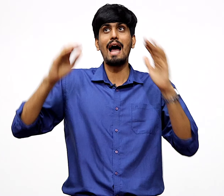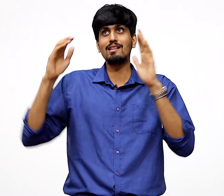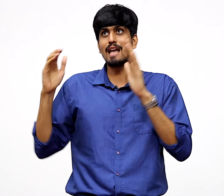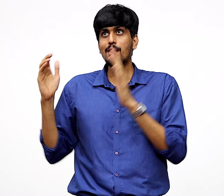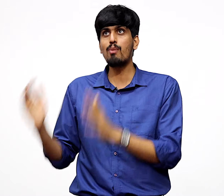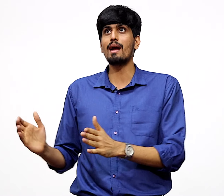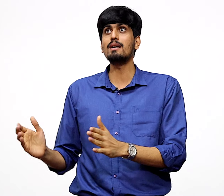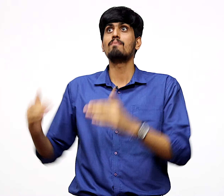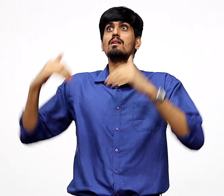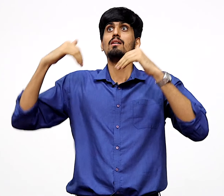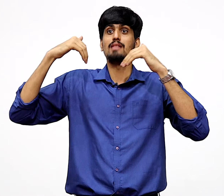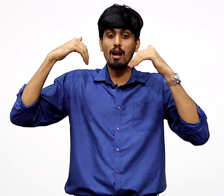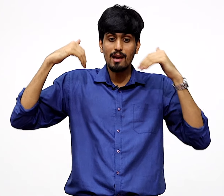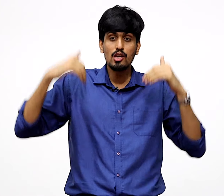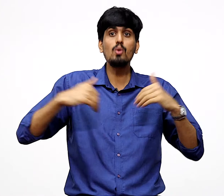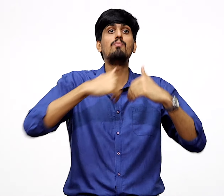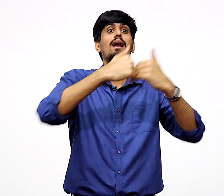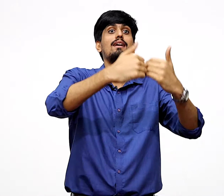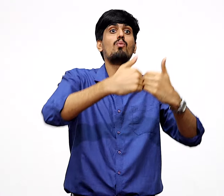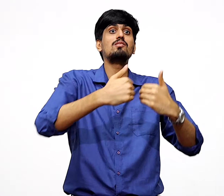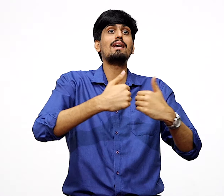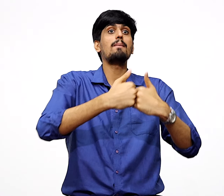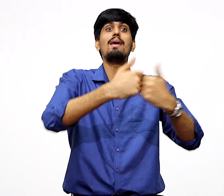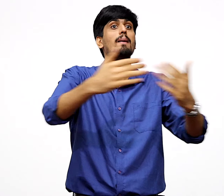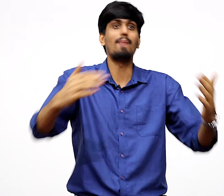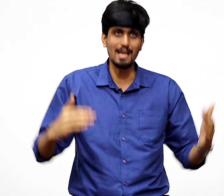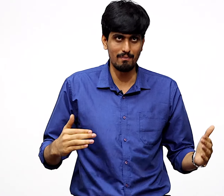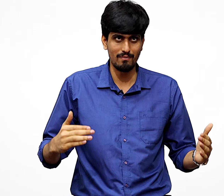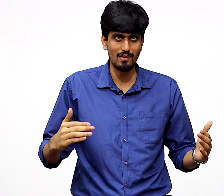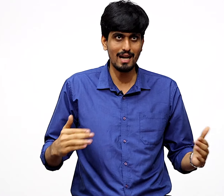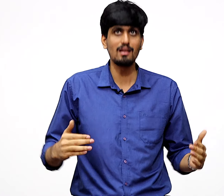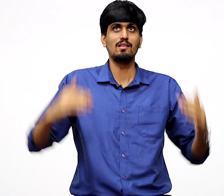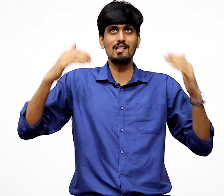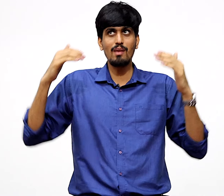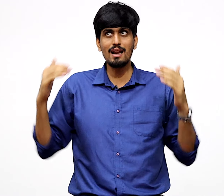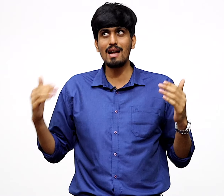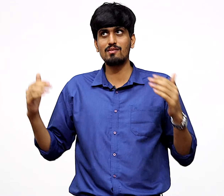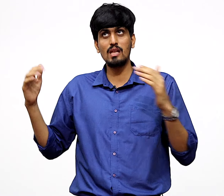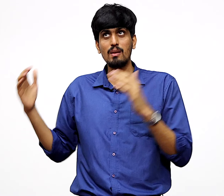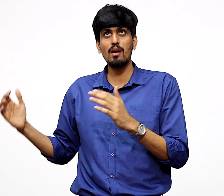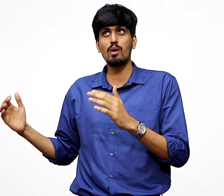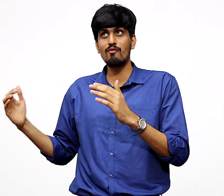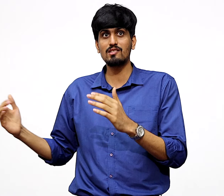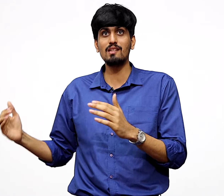At that point, there will be a huge market in which they can make money. Right? These millionaires, these people who are investors,